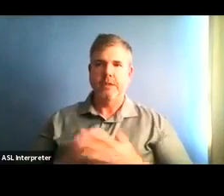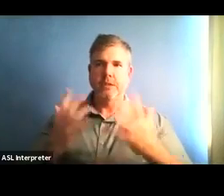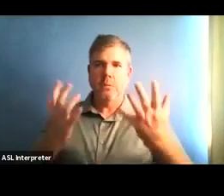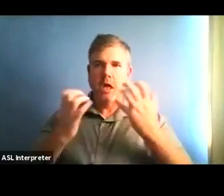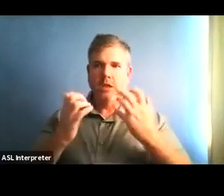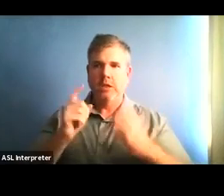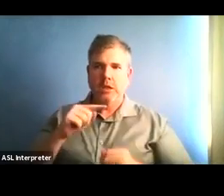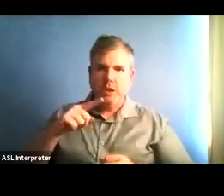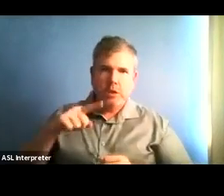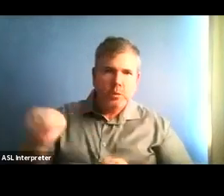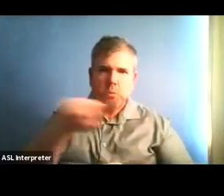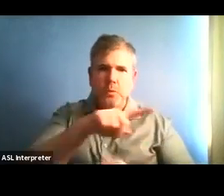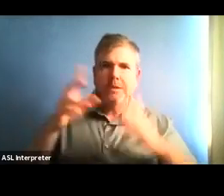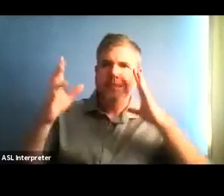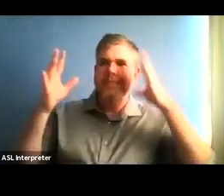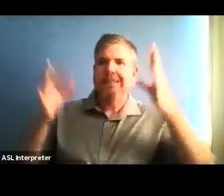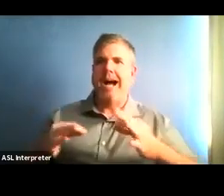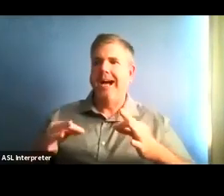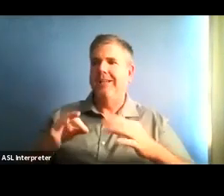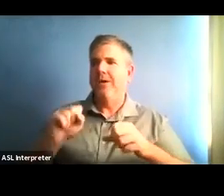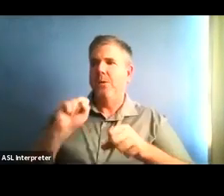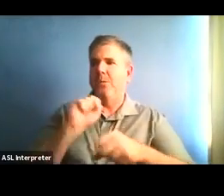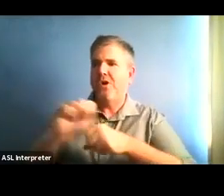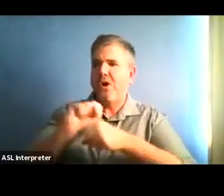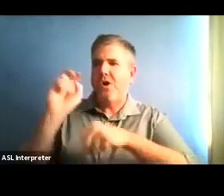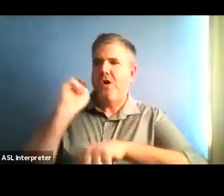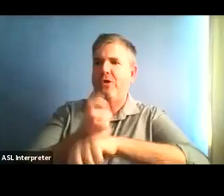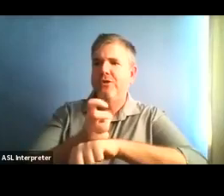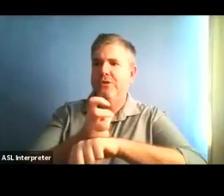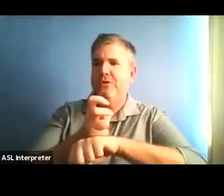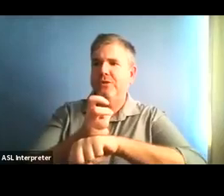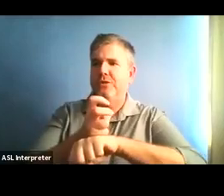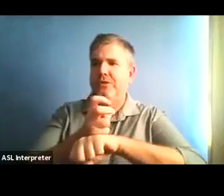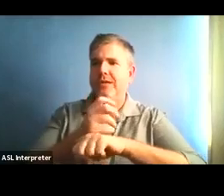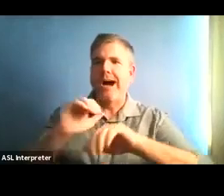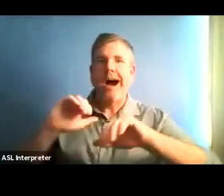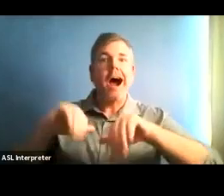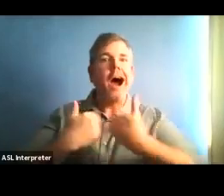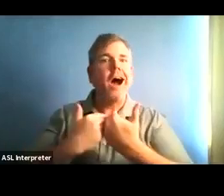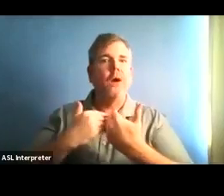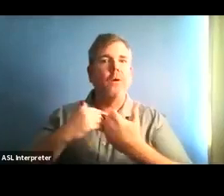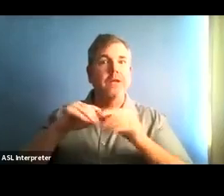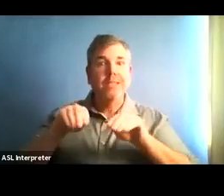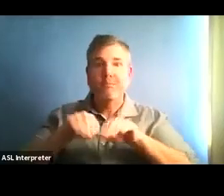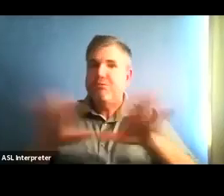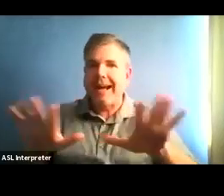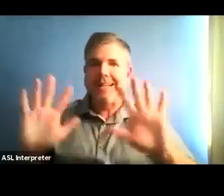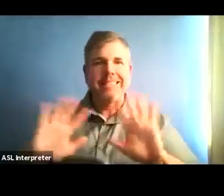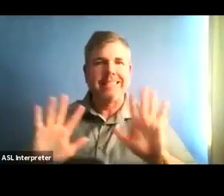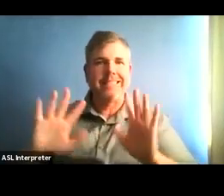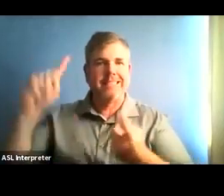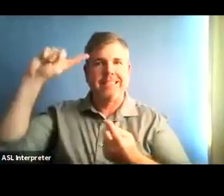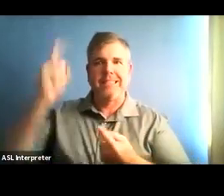covid-19 and ease the suffering of so many in our community and across our country. Again, our hearts go out to all of the